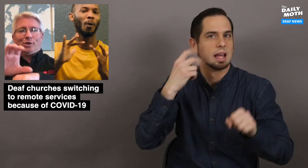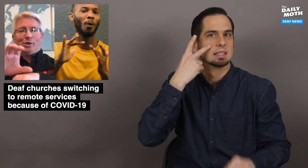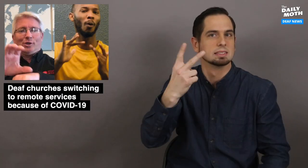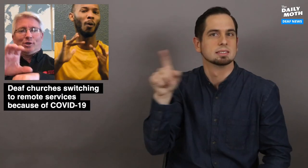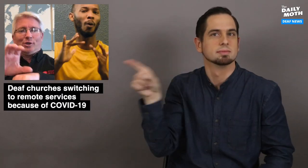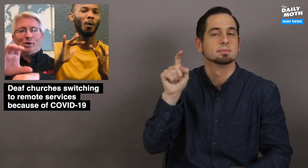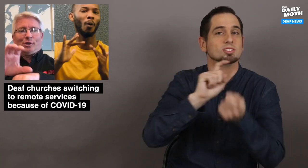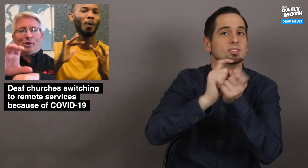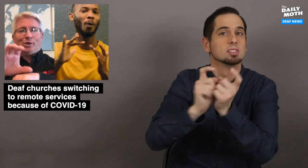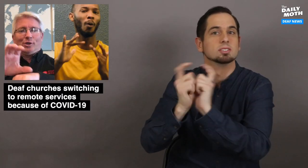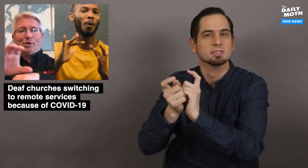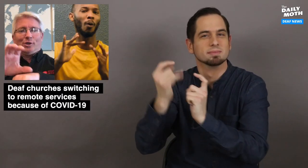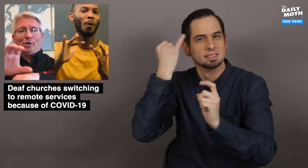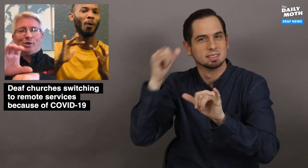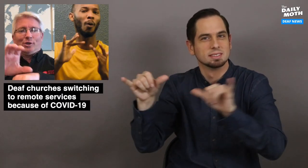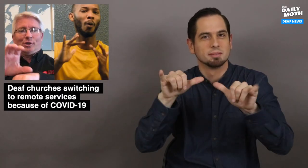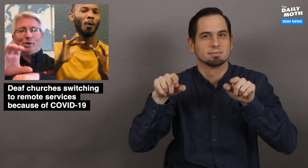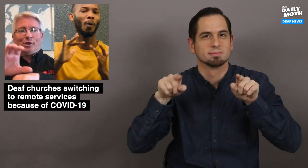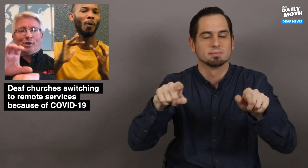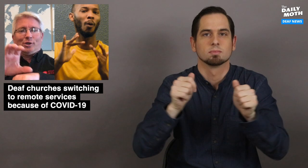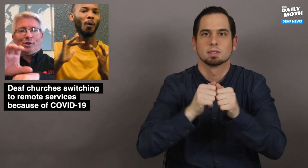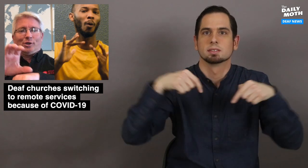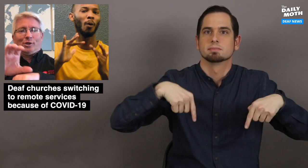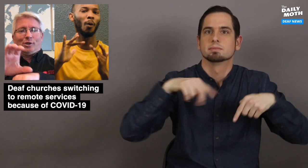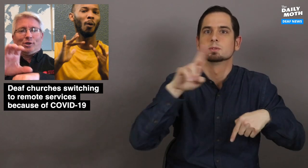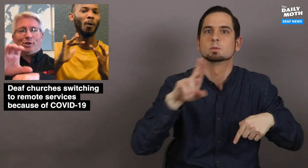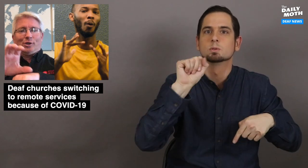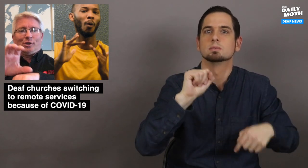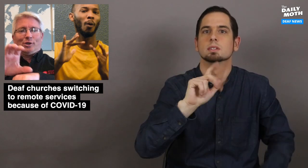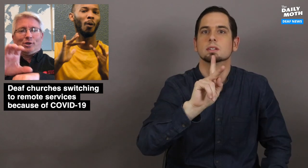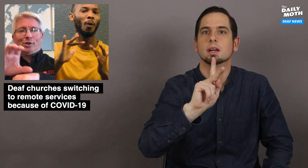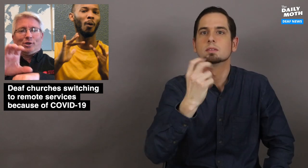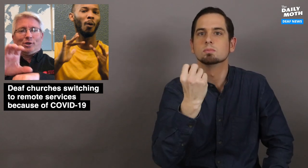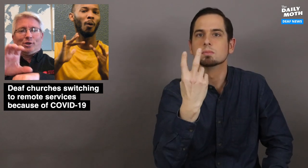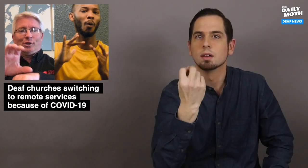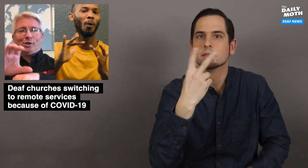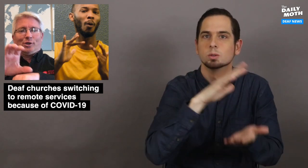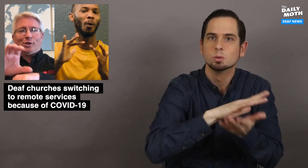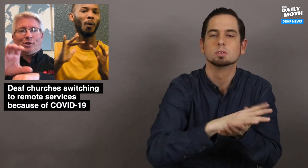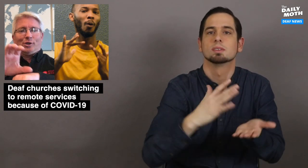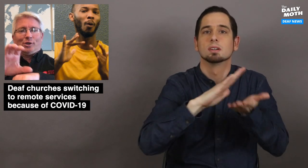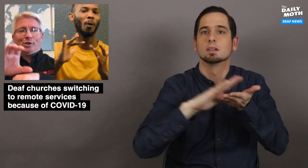You can see that their changes are very similar to what K-12